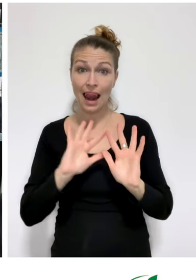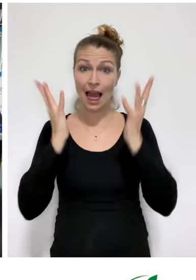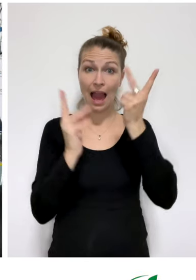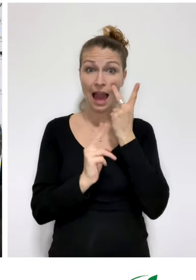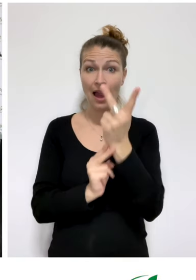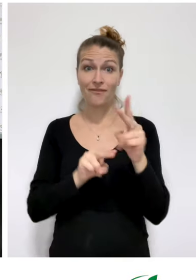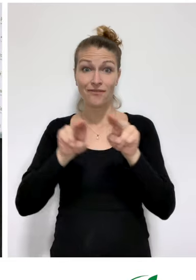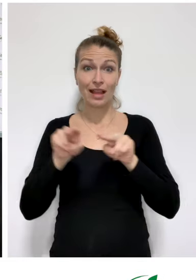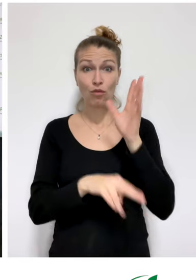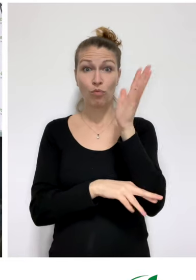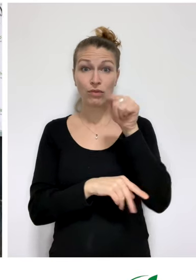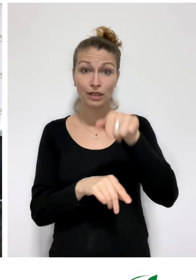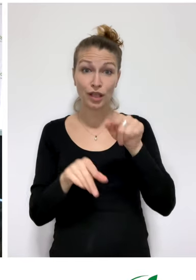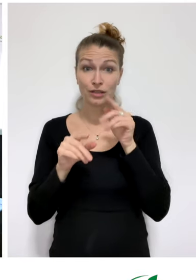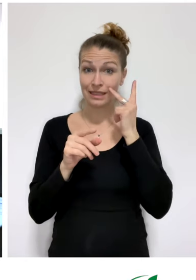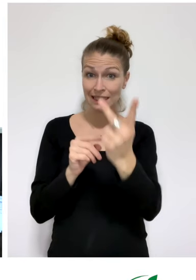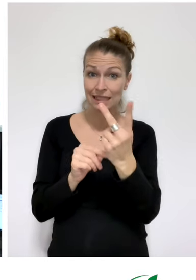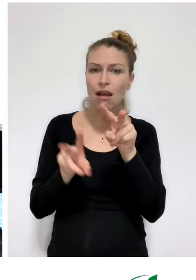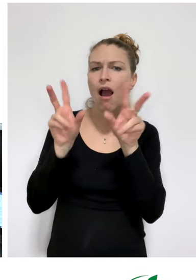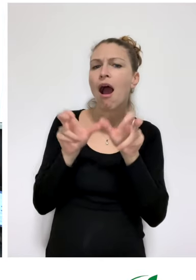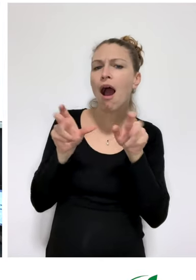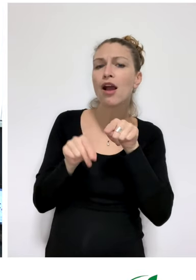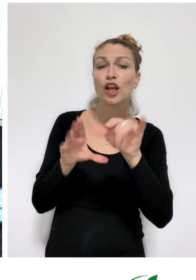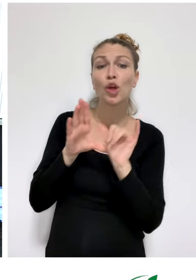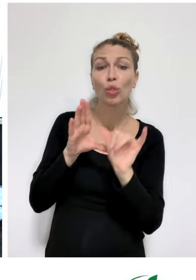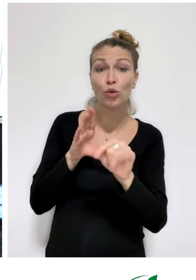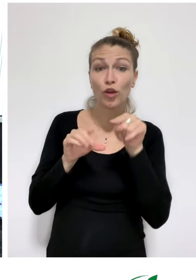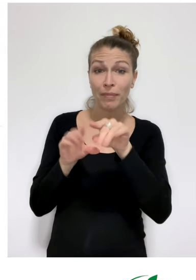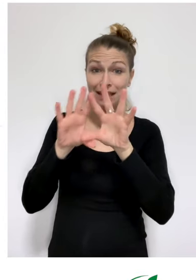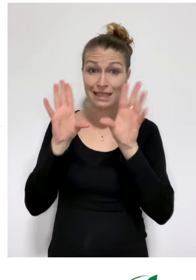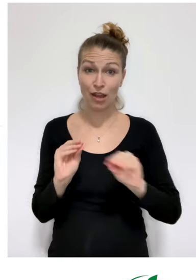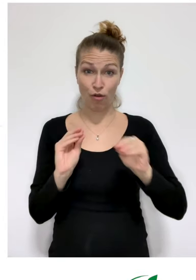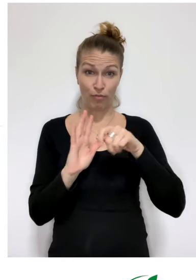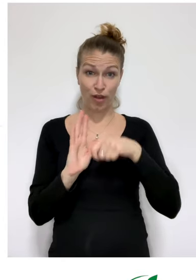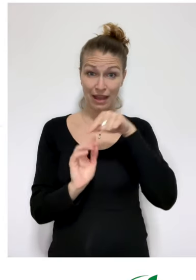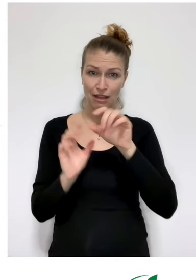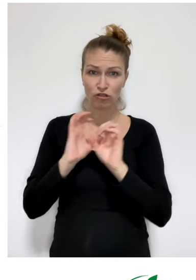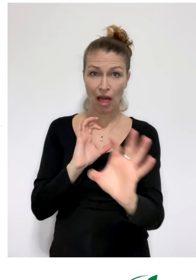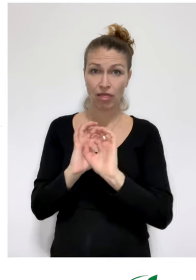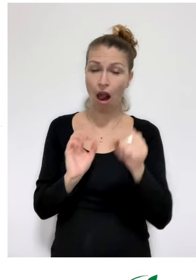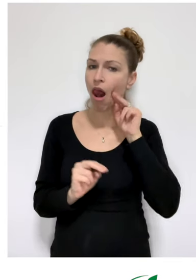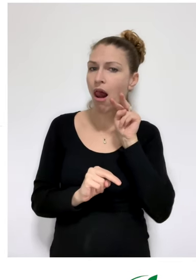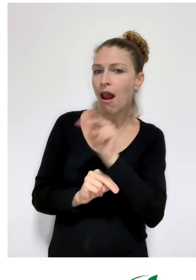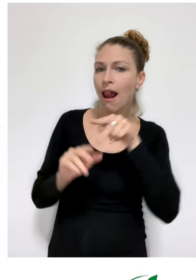and will be available on-demand free of charge. Find the videos on the Zero Project YouTube channel.